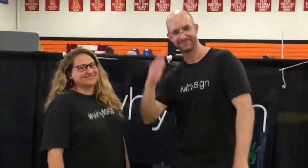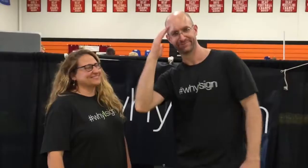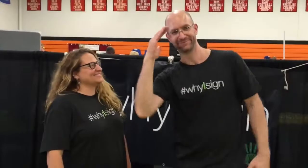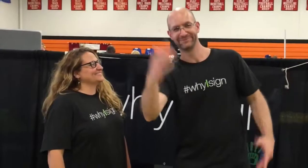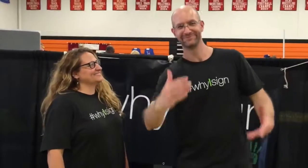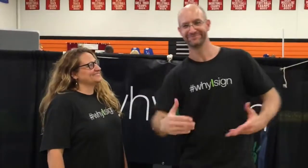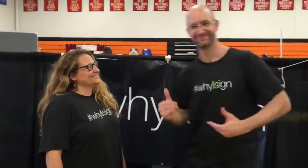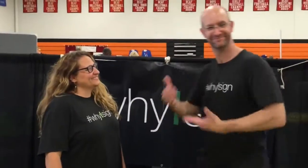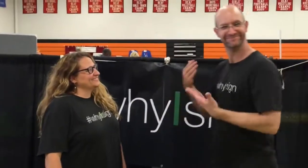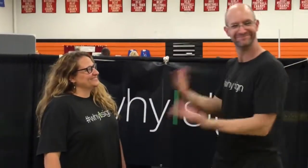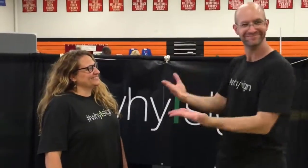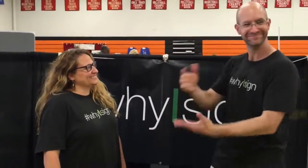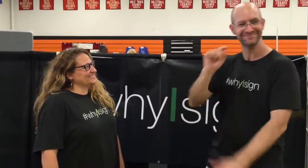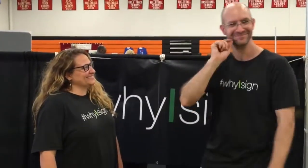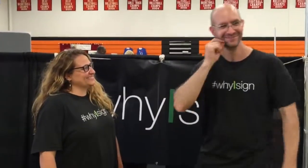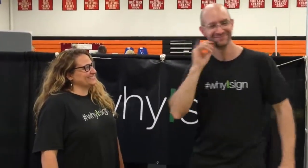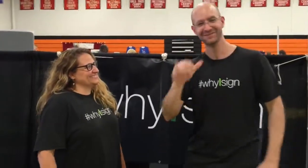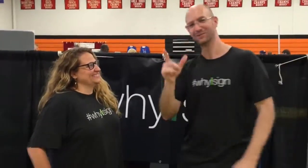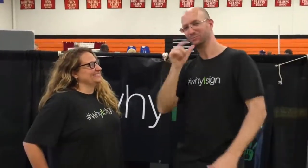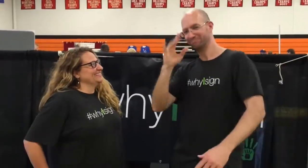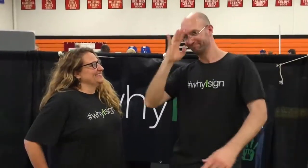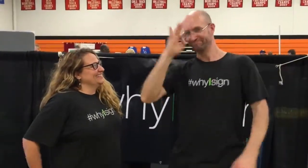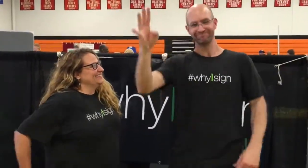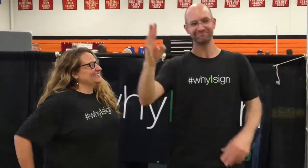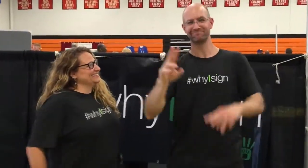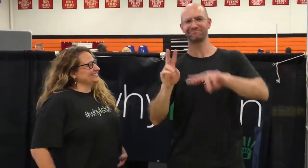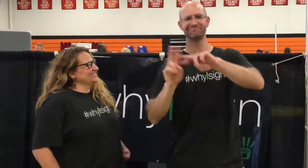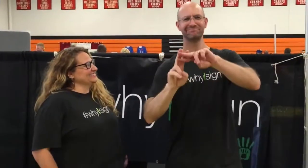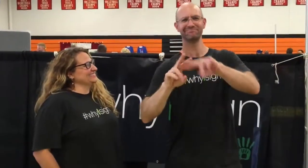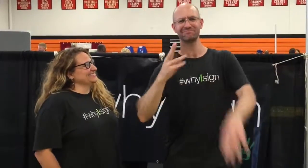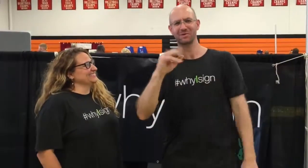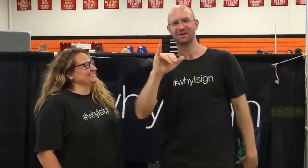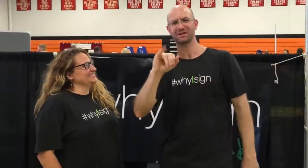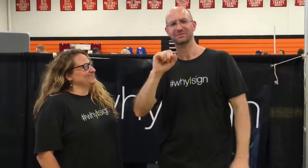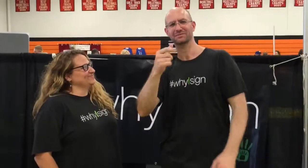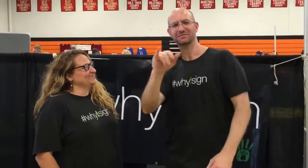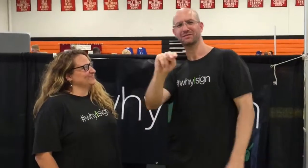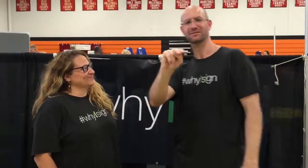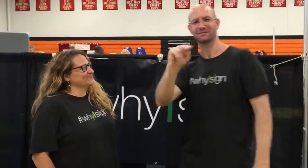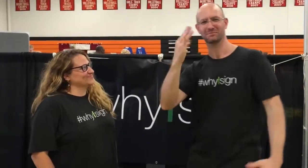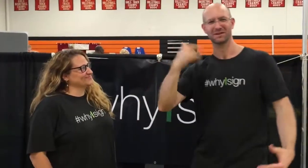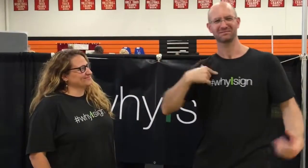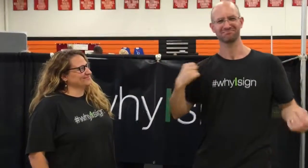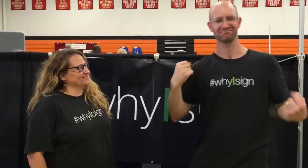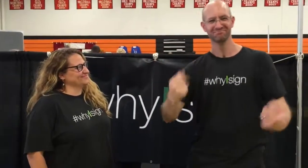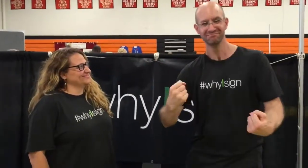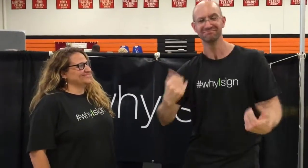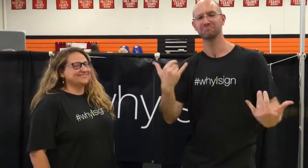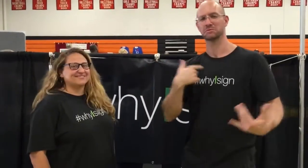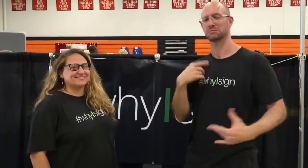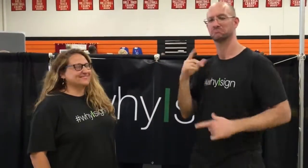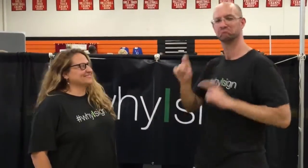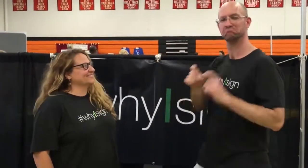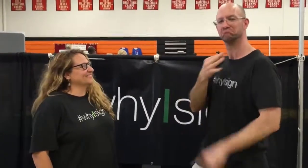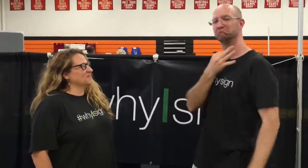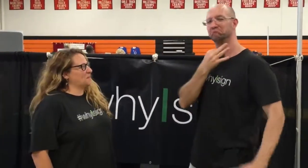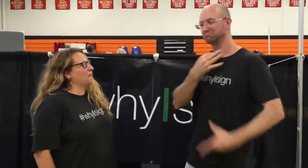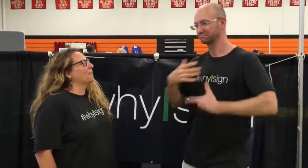Hello! This is Stacy Abrams (sign name), the one who came up with the hashtag #whyIsign WHY I SIGN Joe: Now, I am curious and I have some questions to ask you.